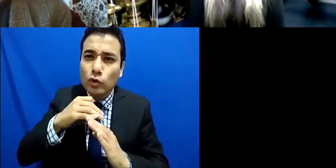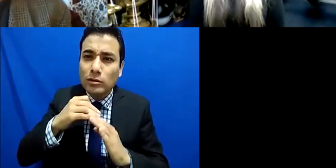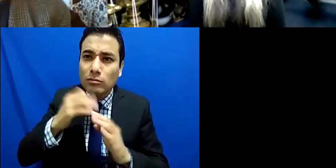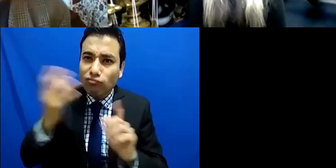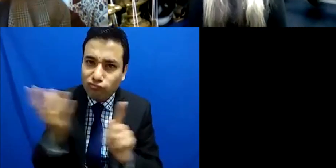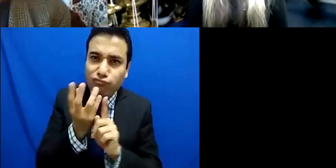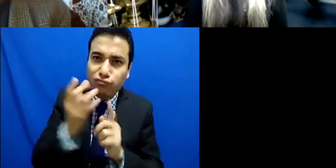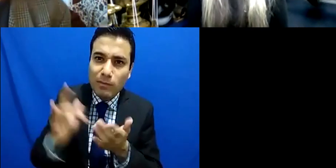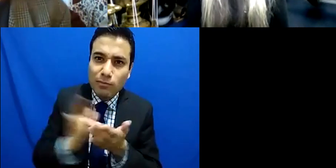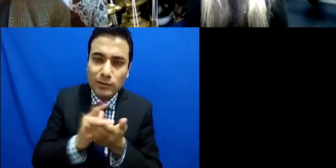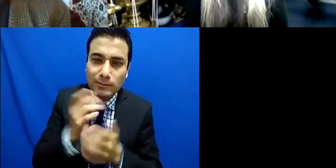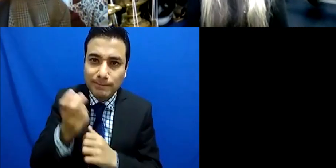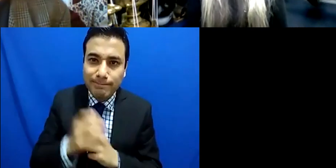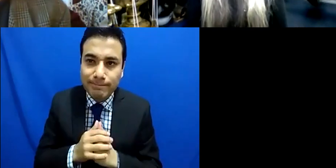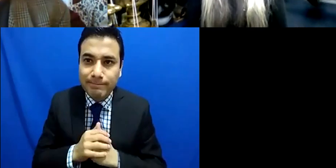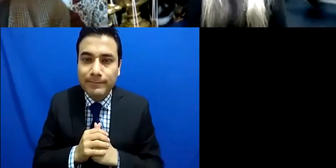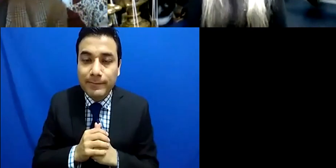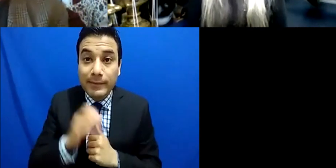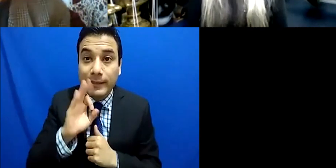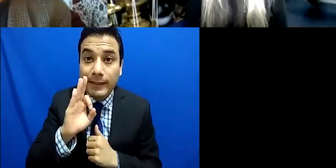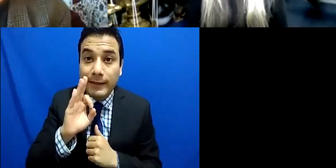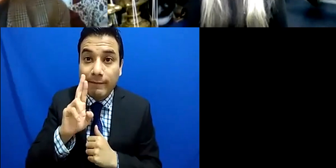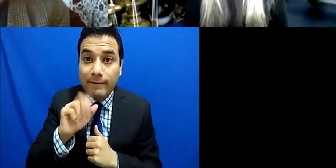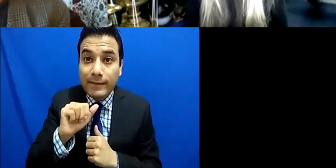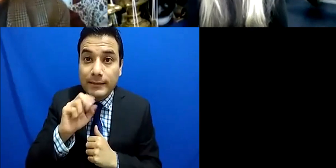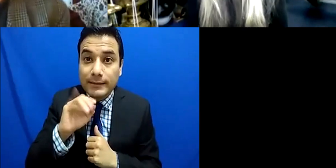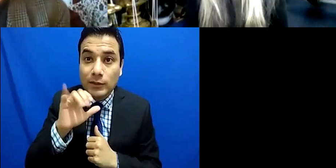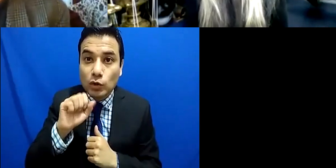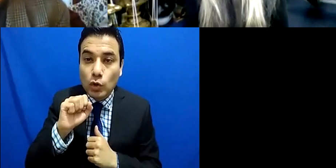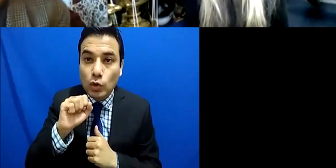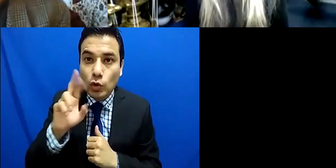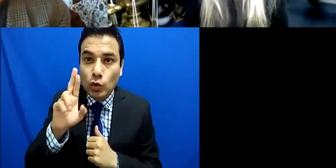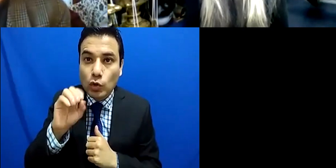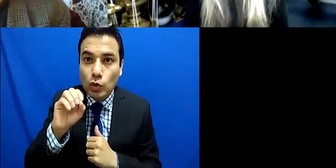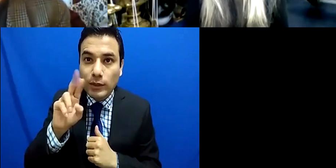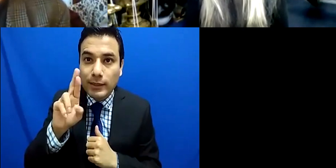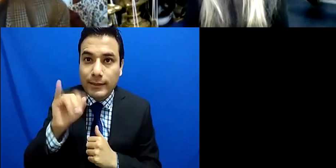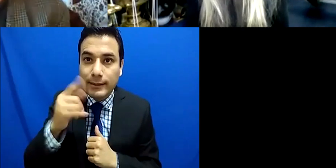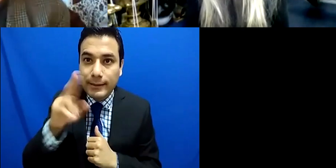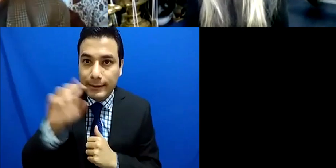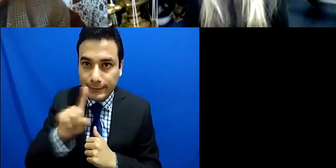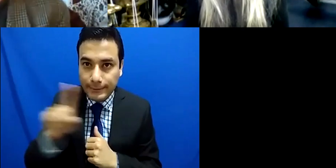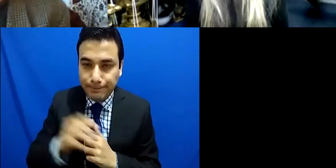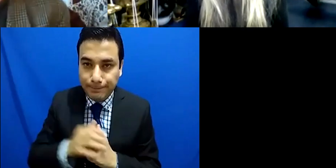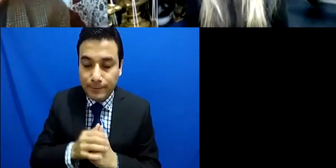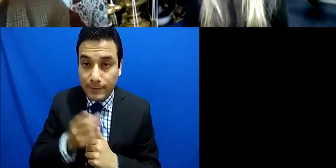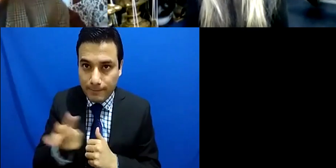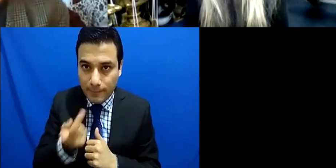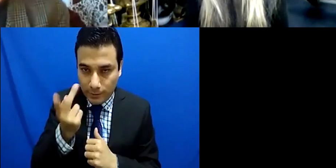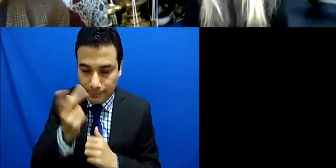Francisco Javier Rodriguez would like to know what the institutional impact of your